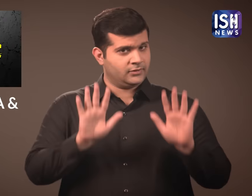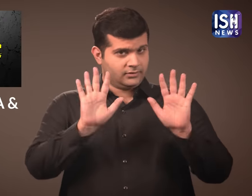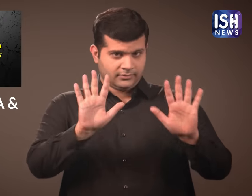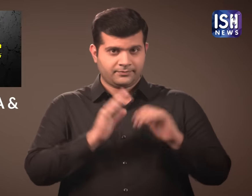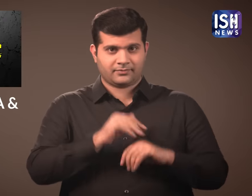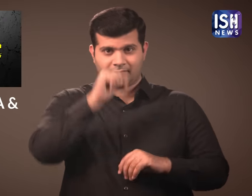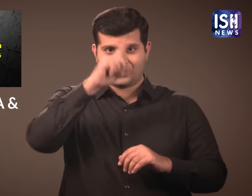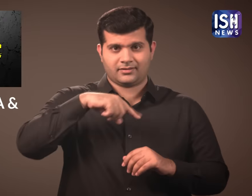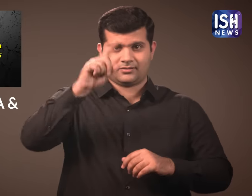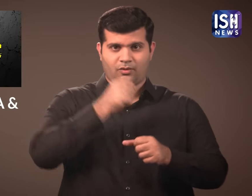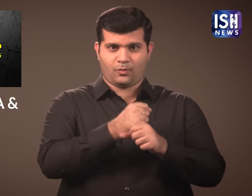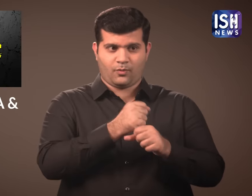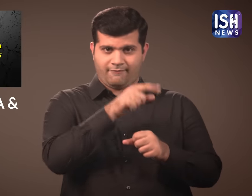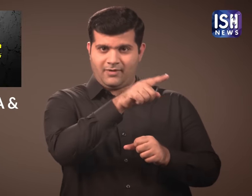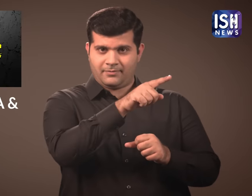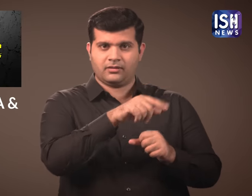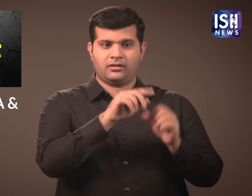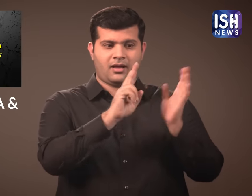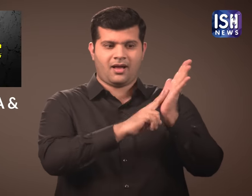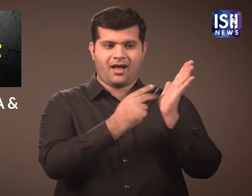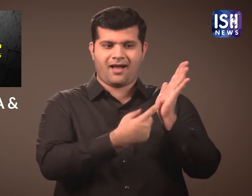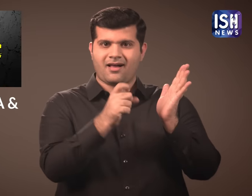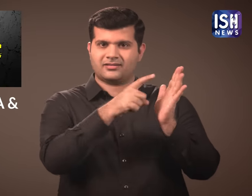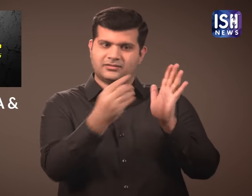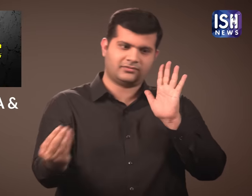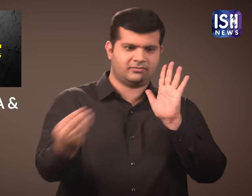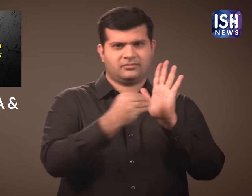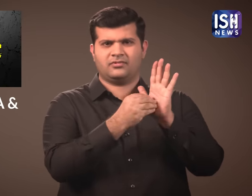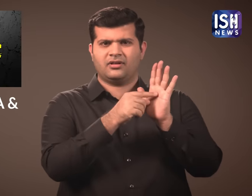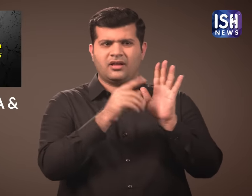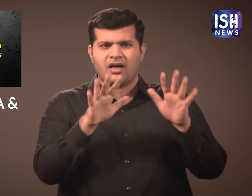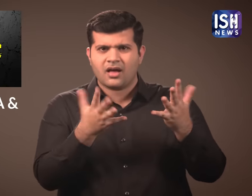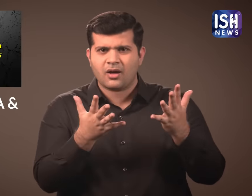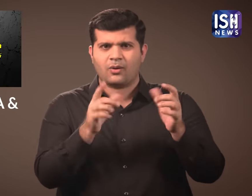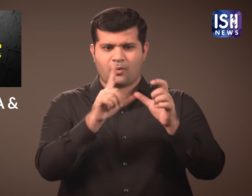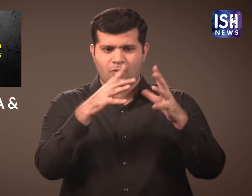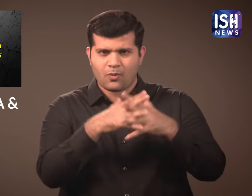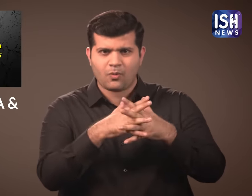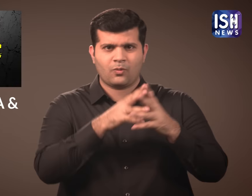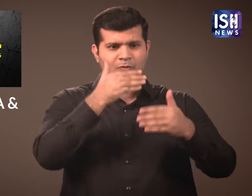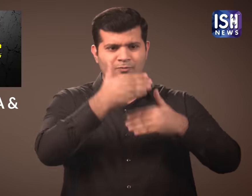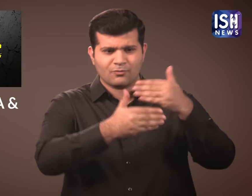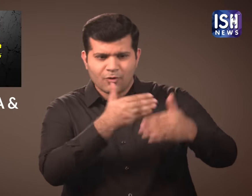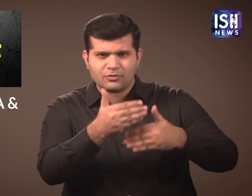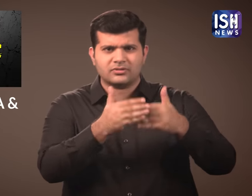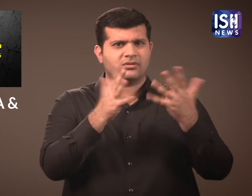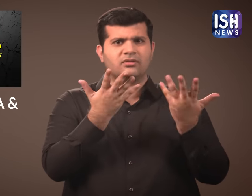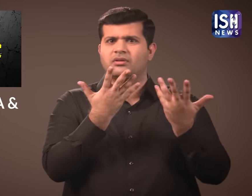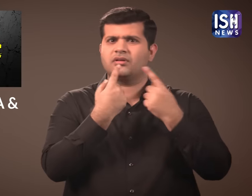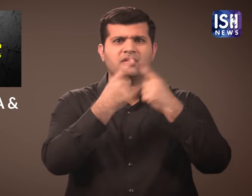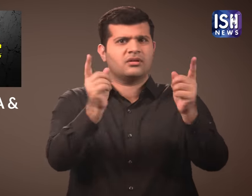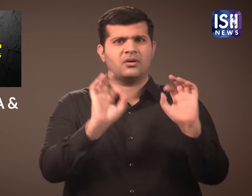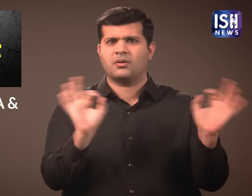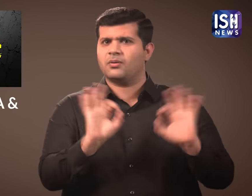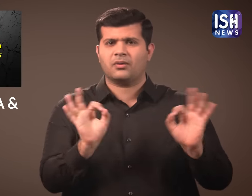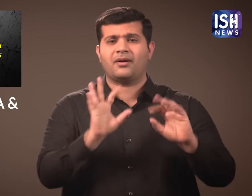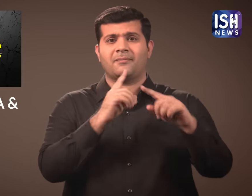However the Indian Government has not announced the process and implementation of the NRC.